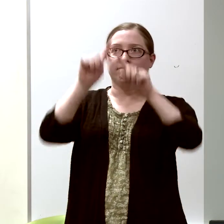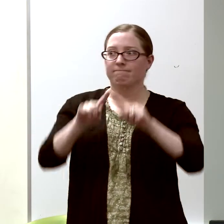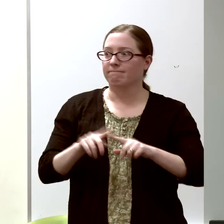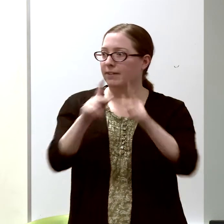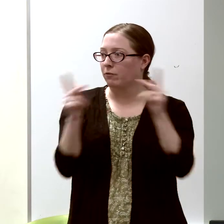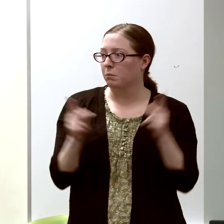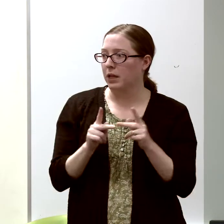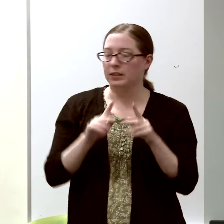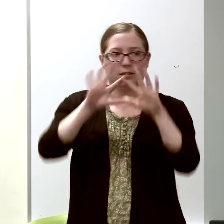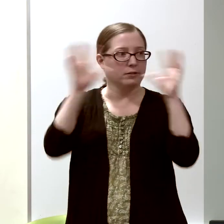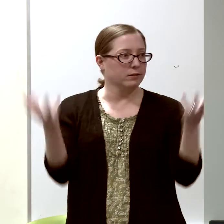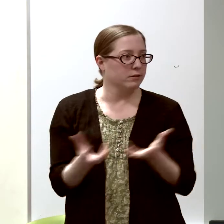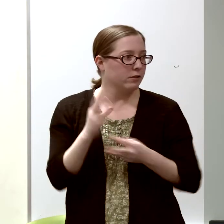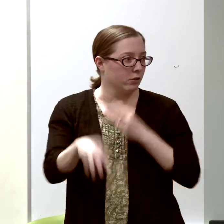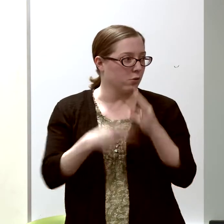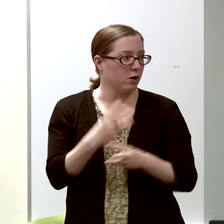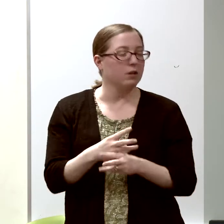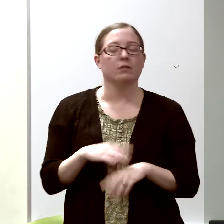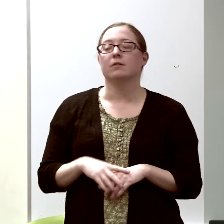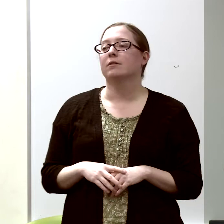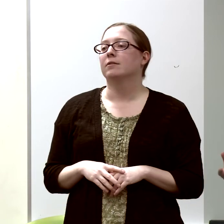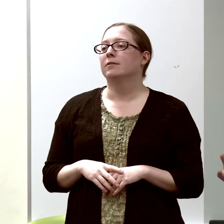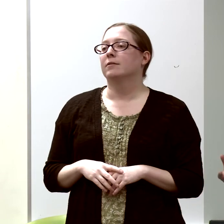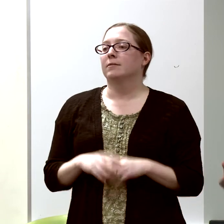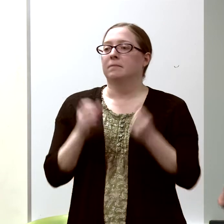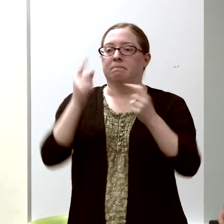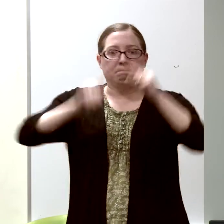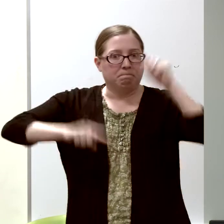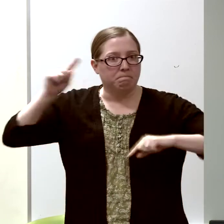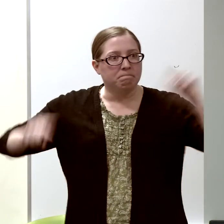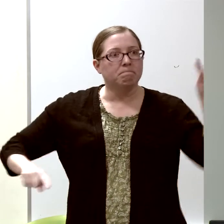We had people from many different cultures.